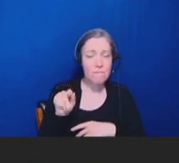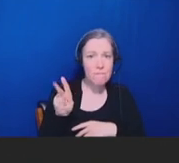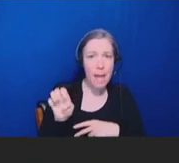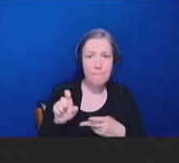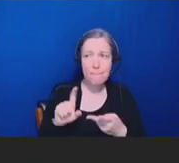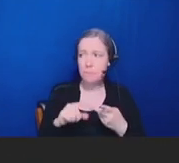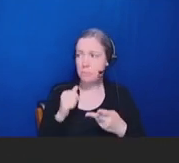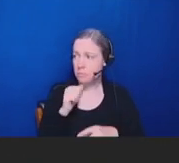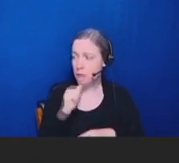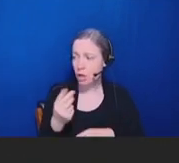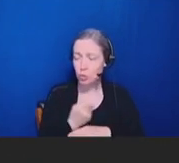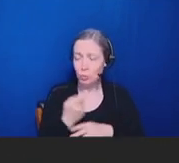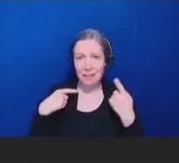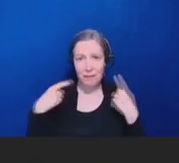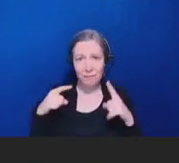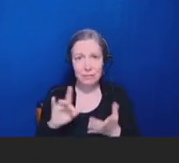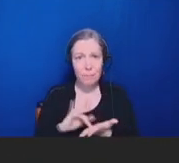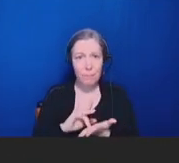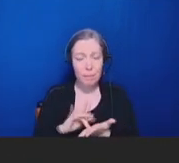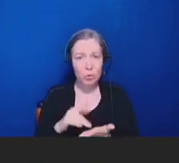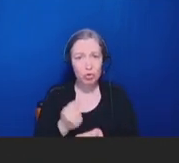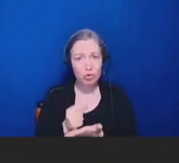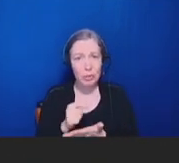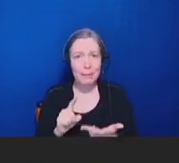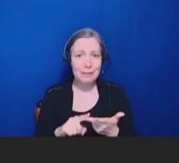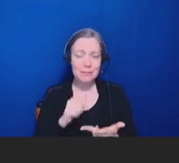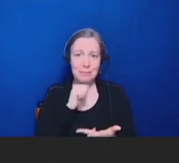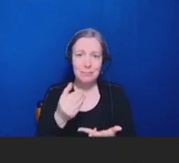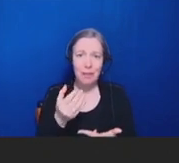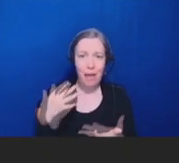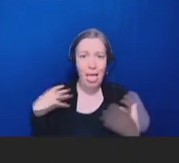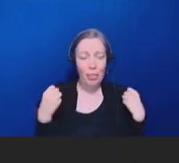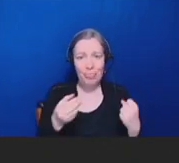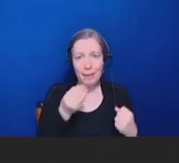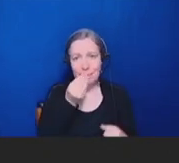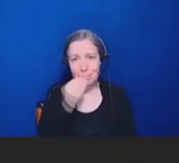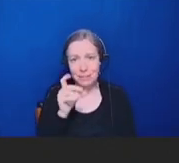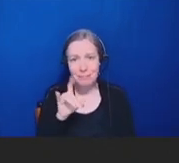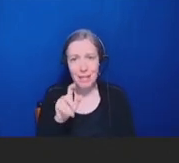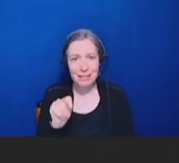an unhealthy diet. Each of these decisions is made in the face of definitive facts that